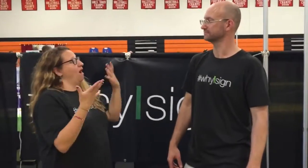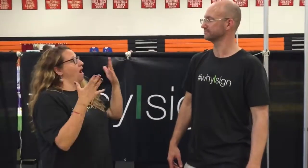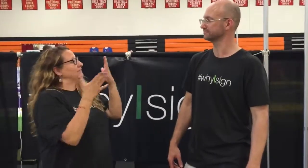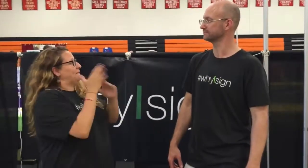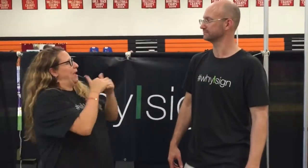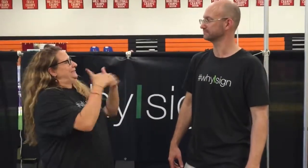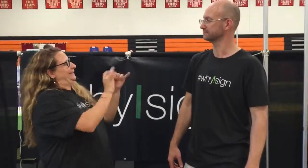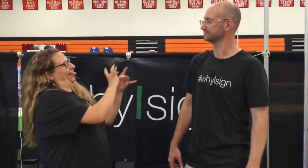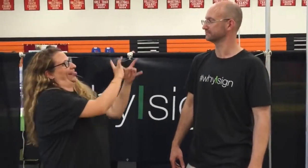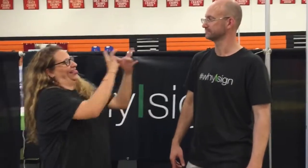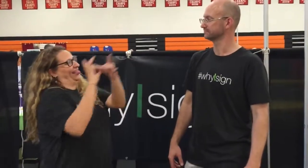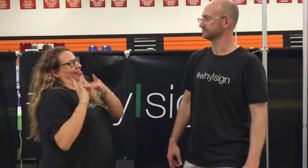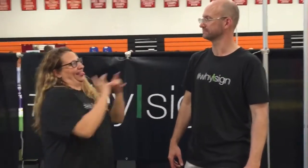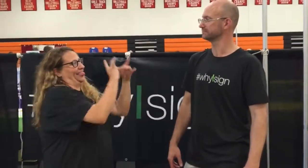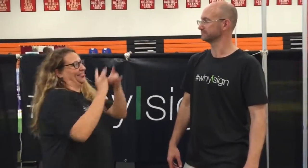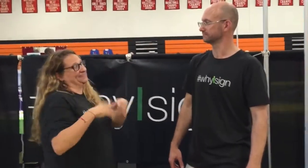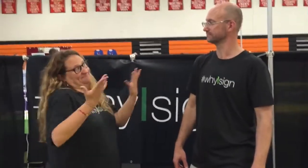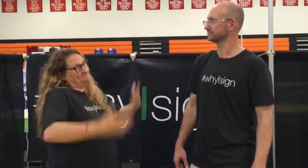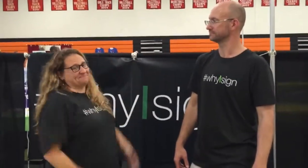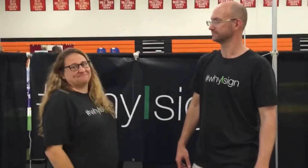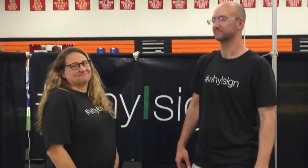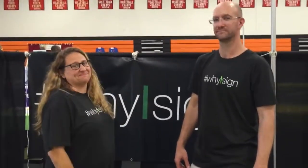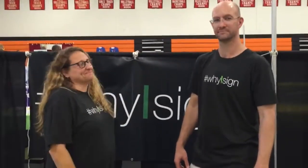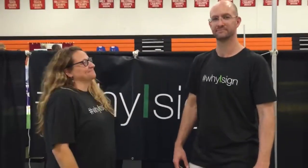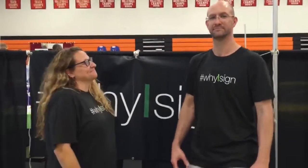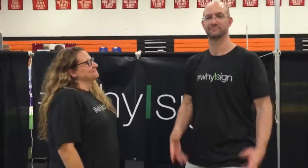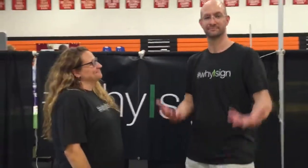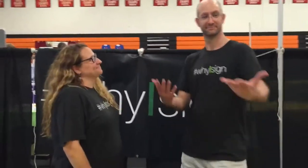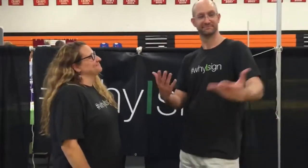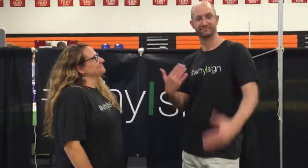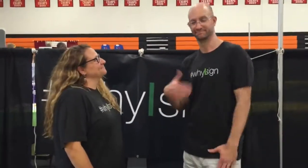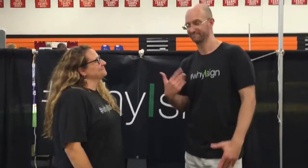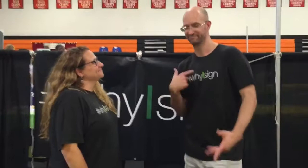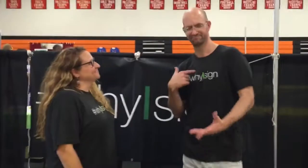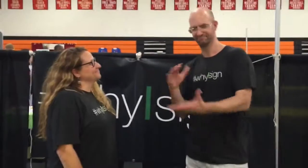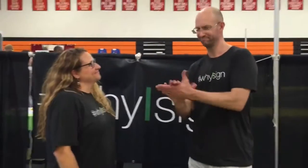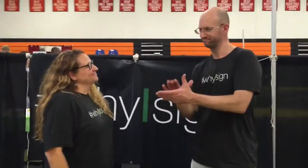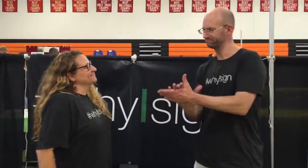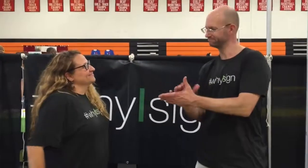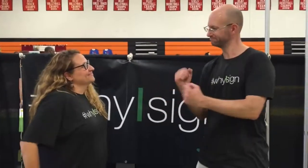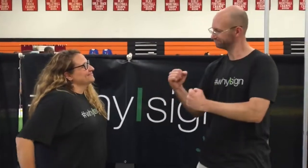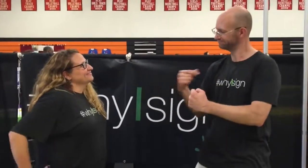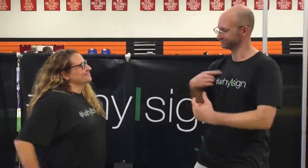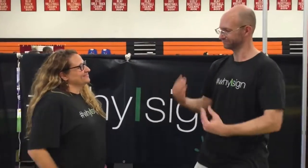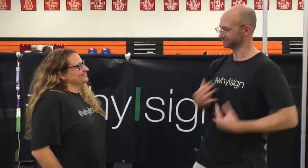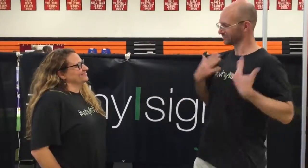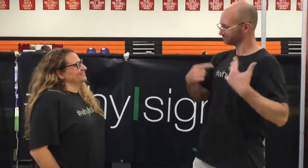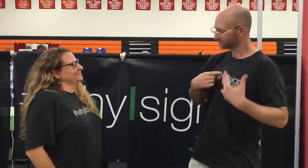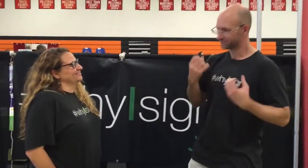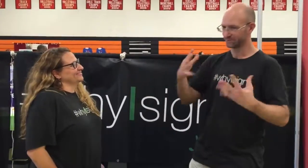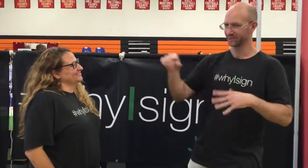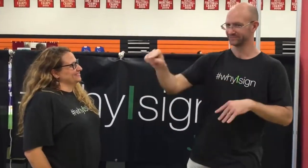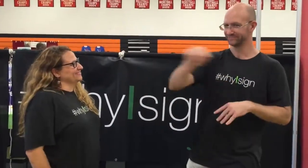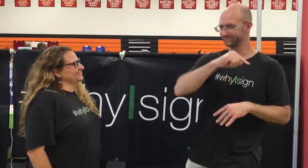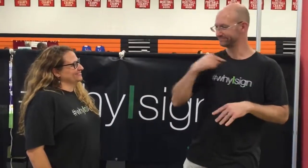Somehow we all are still united. Wow! I give you praise and keep it going! You inspire me.